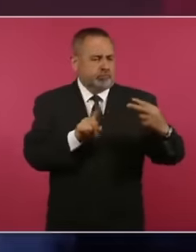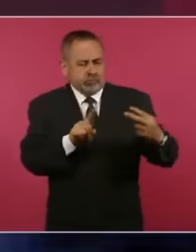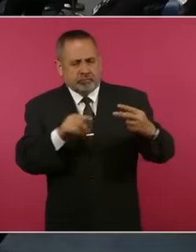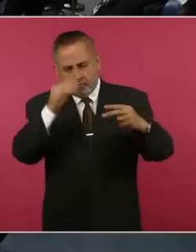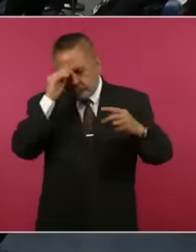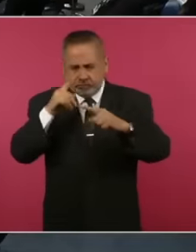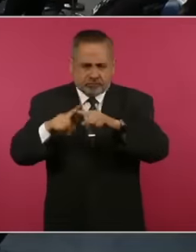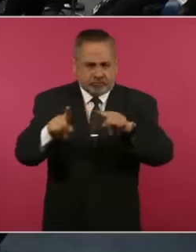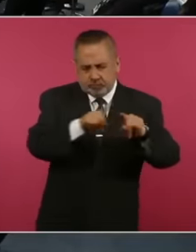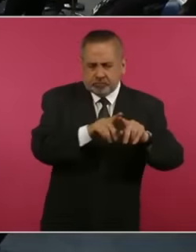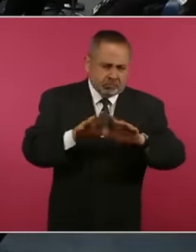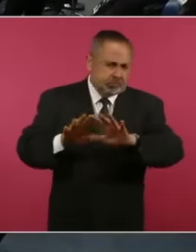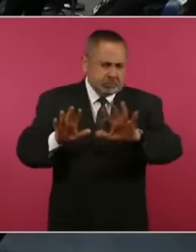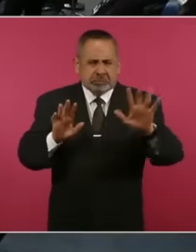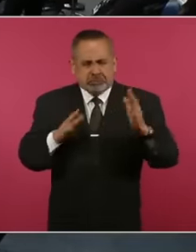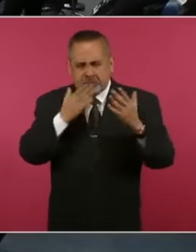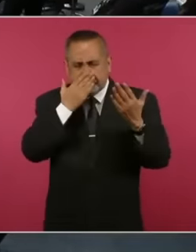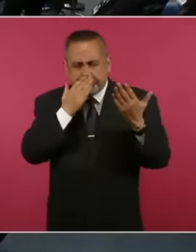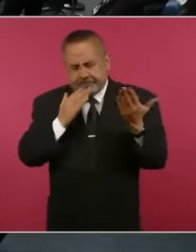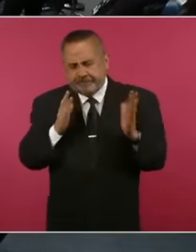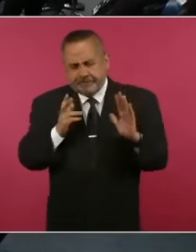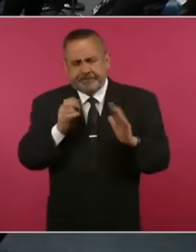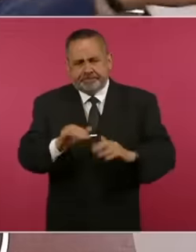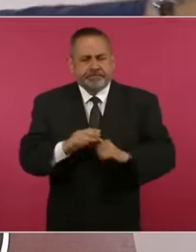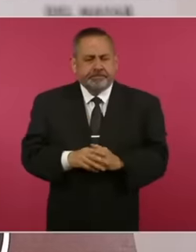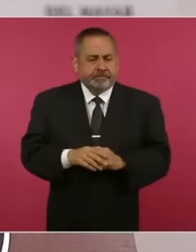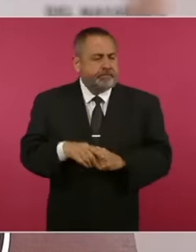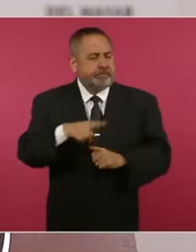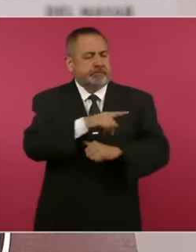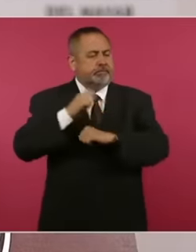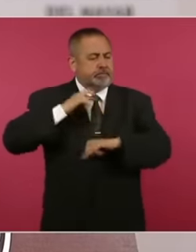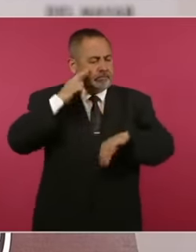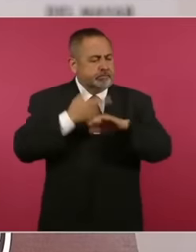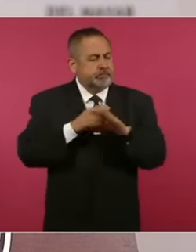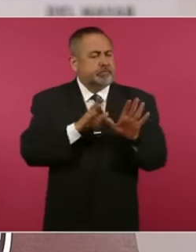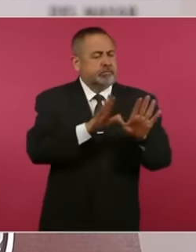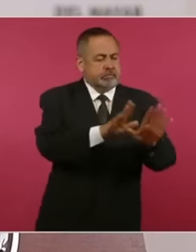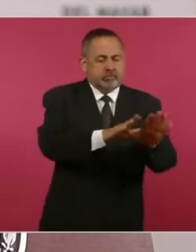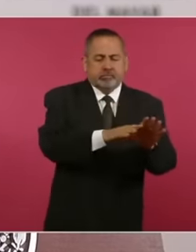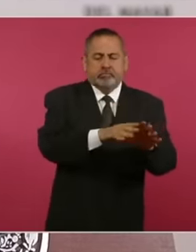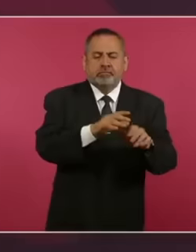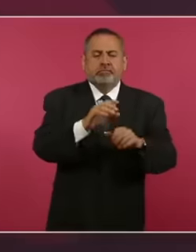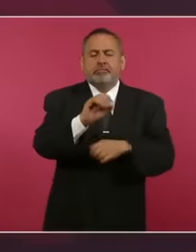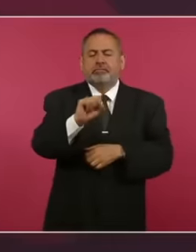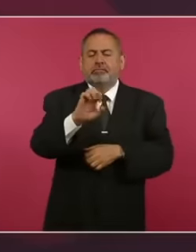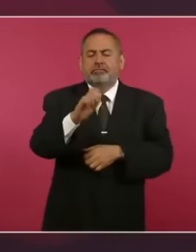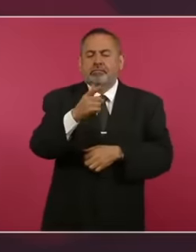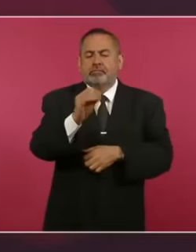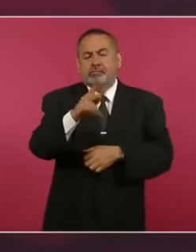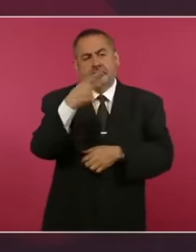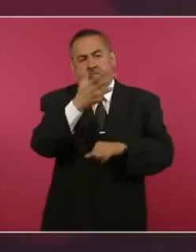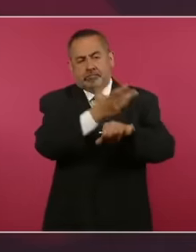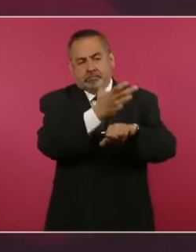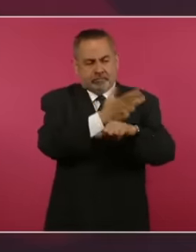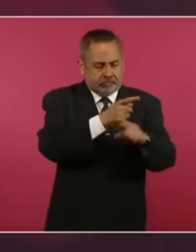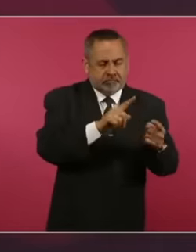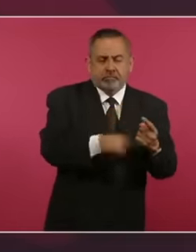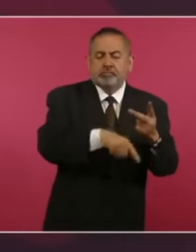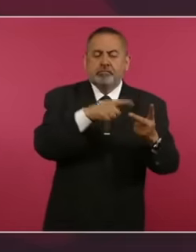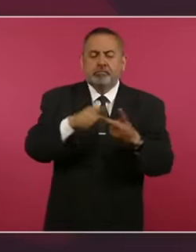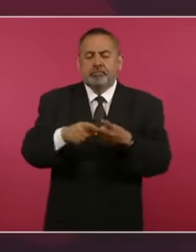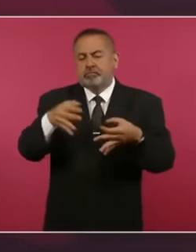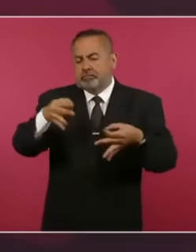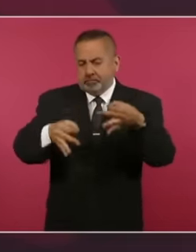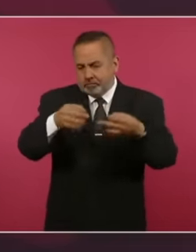I understand that the State Department has a position, Department of Justice, The